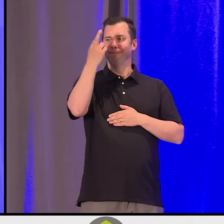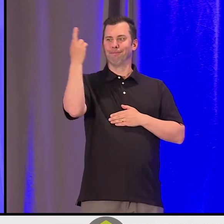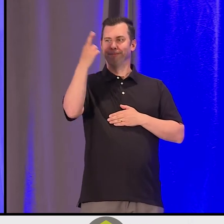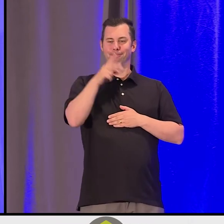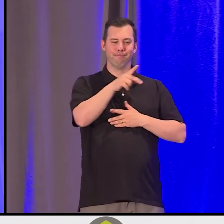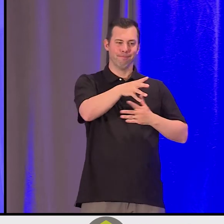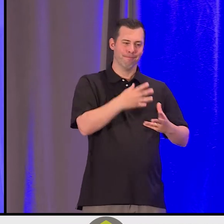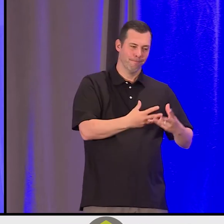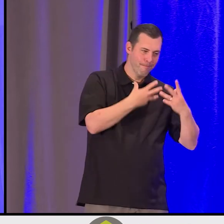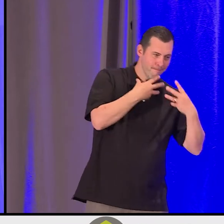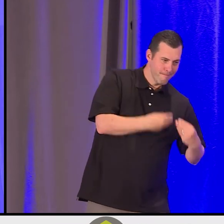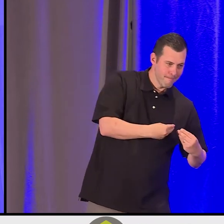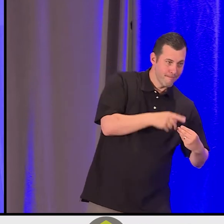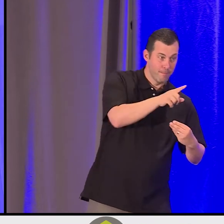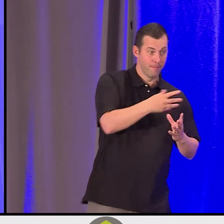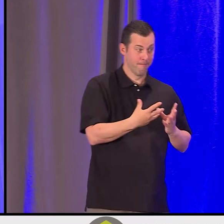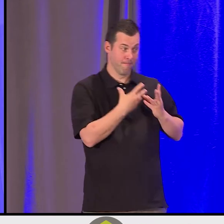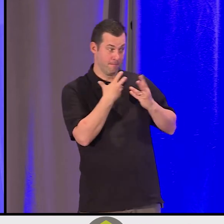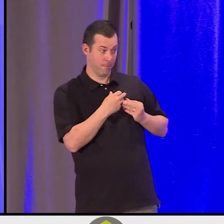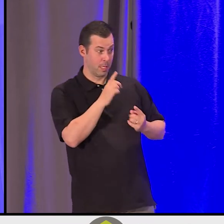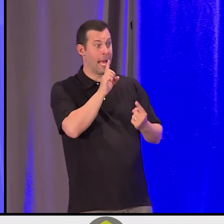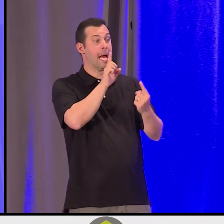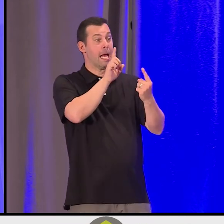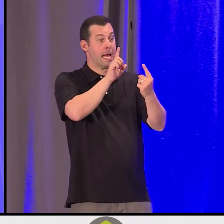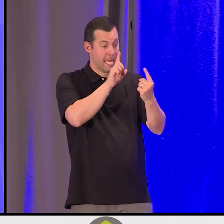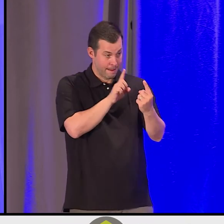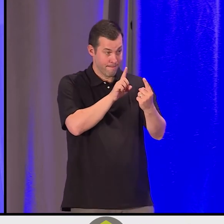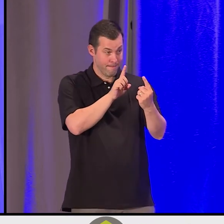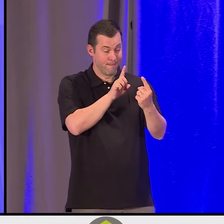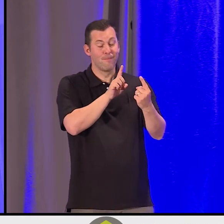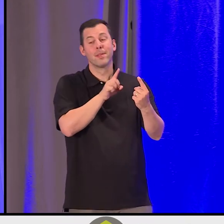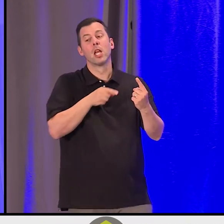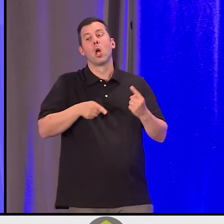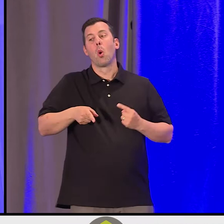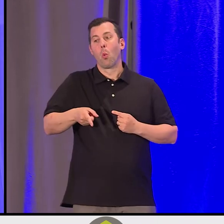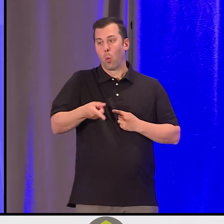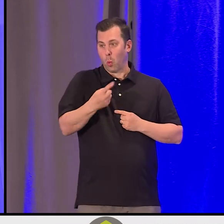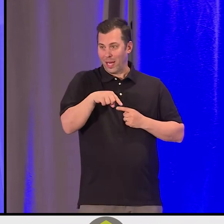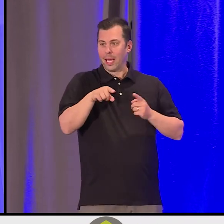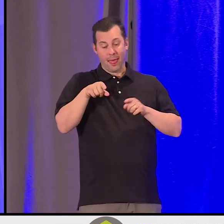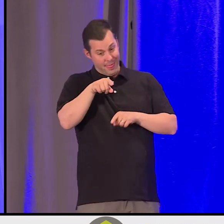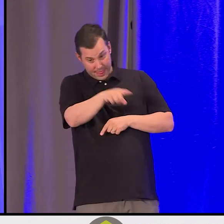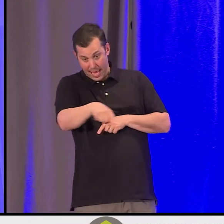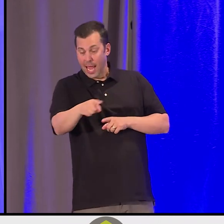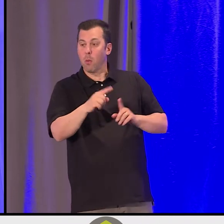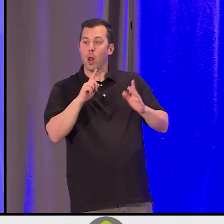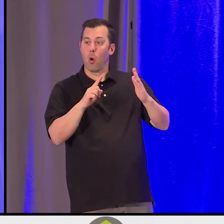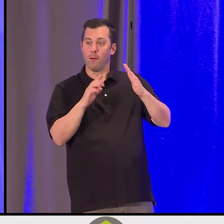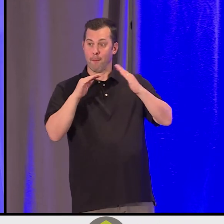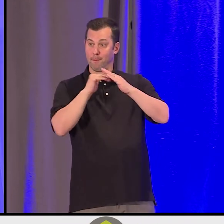That the journey that we take is to journey those three mountains inward. My goodness, the journey.